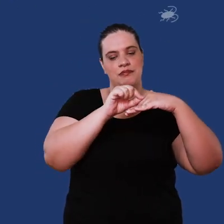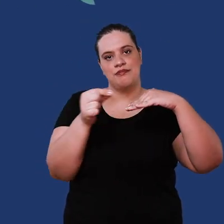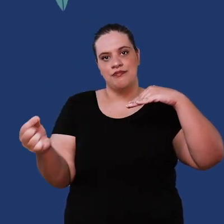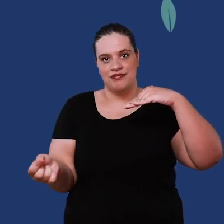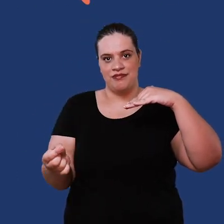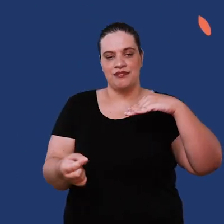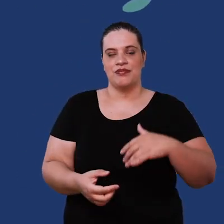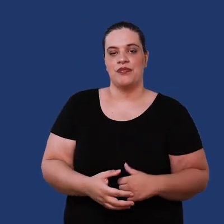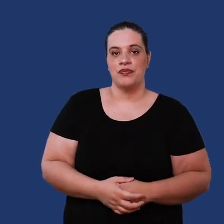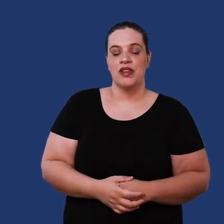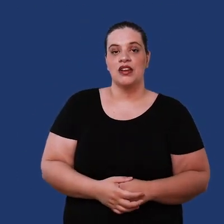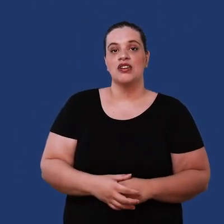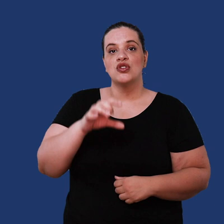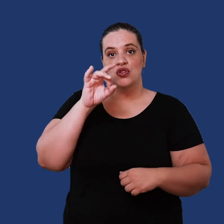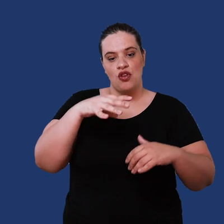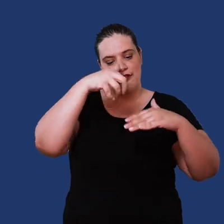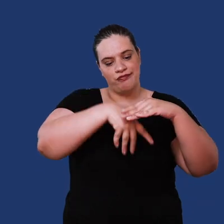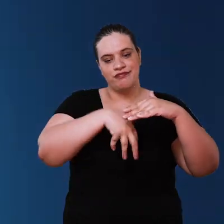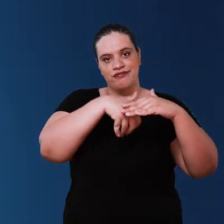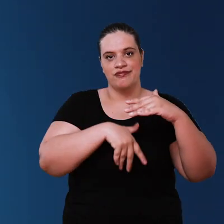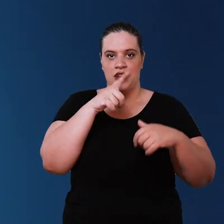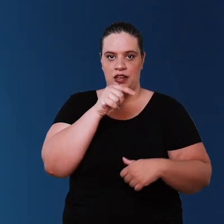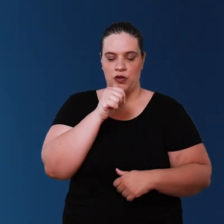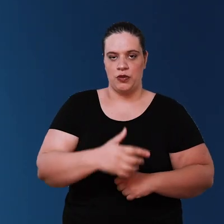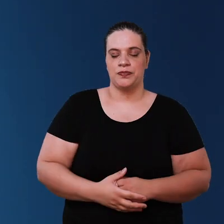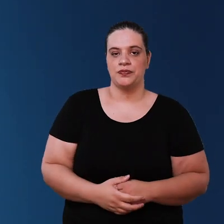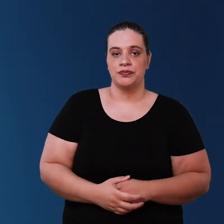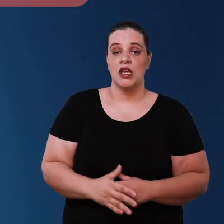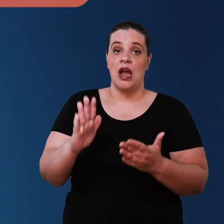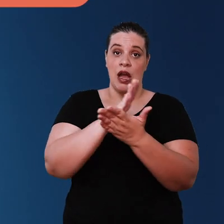and falls out passing only the water there are people who prefer to use the screen still